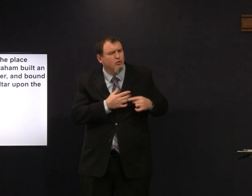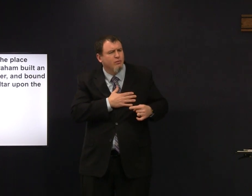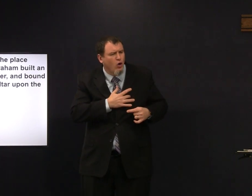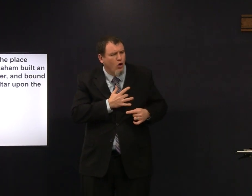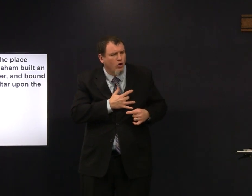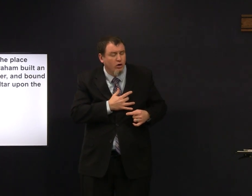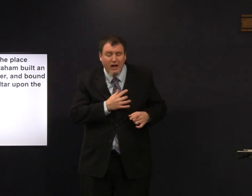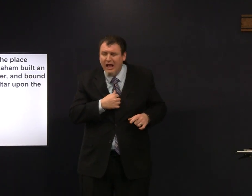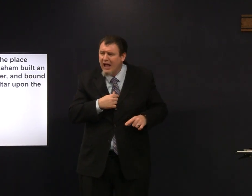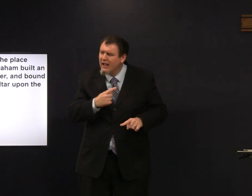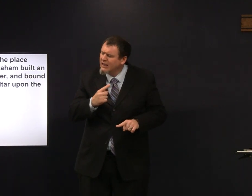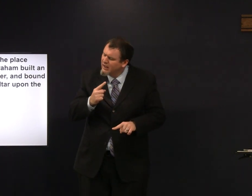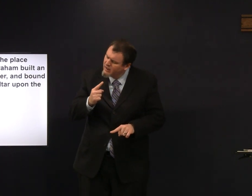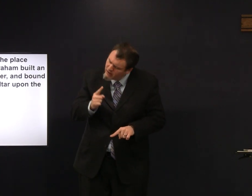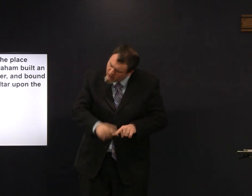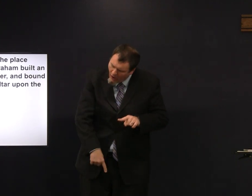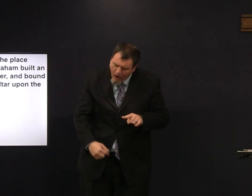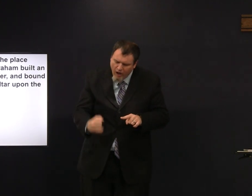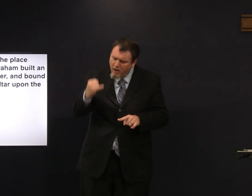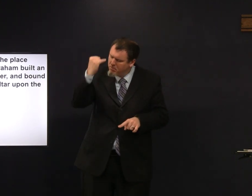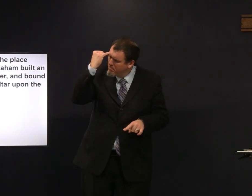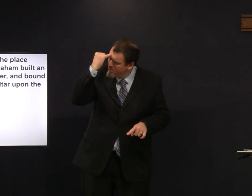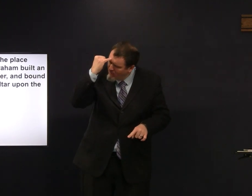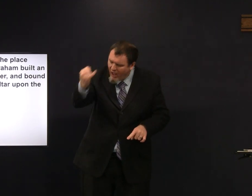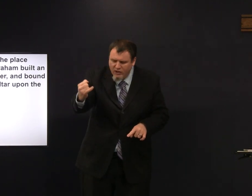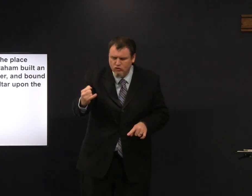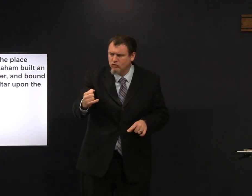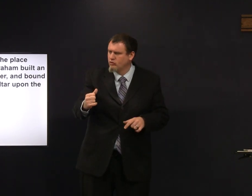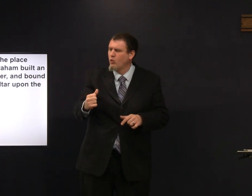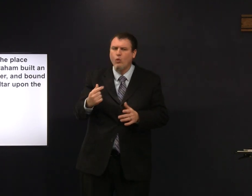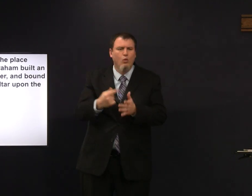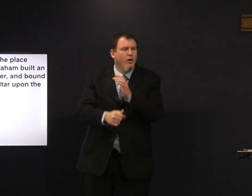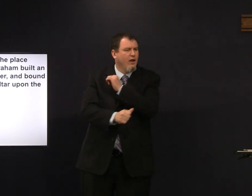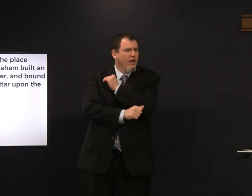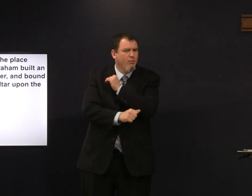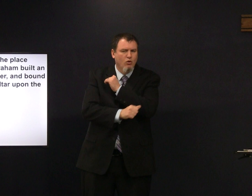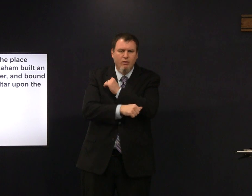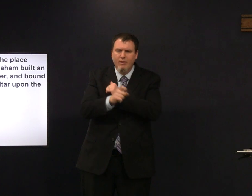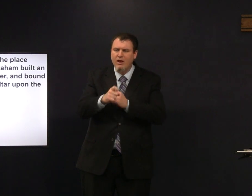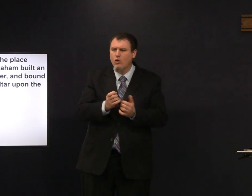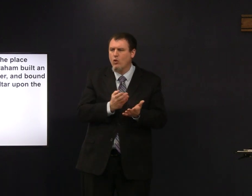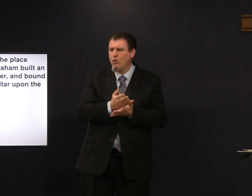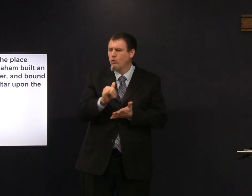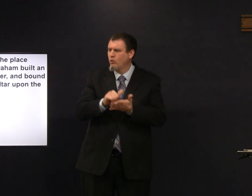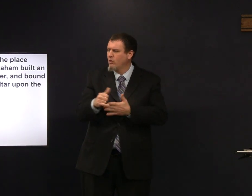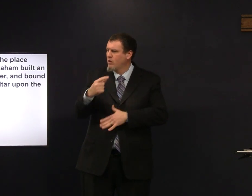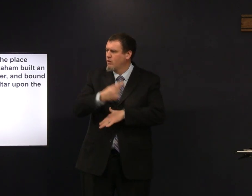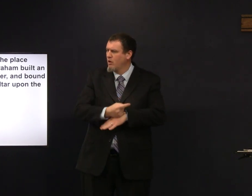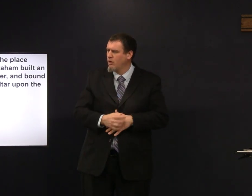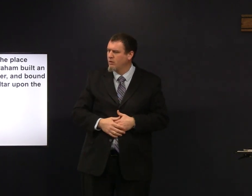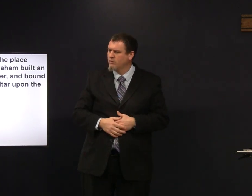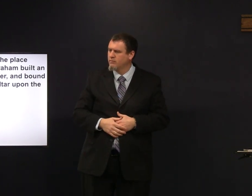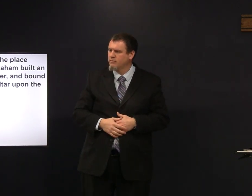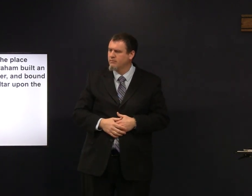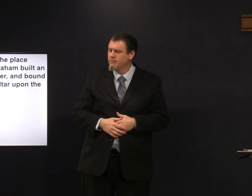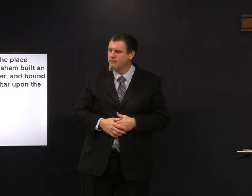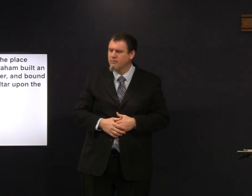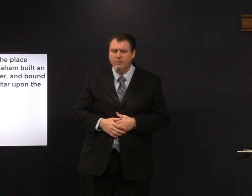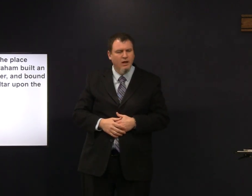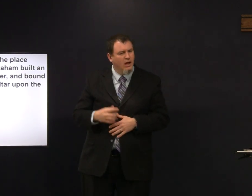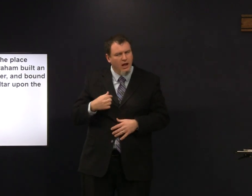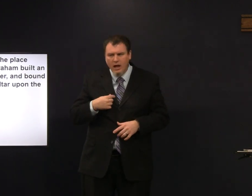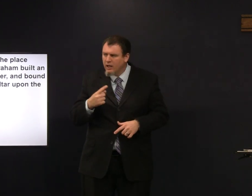it hurts me I cannot imagine what Abraham went through at that time